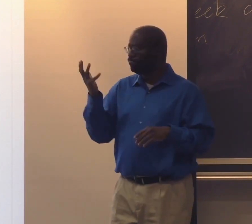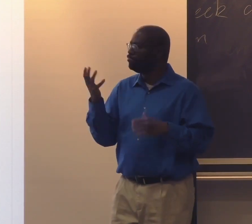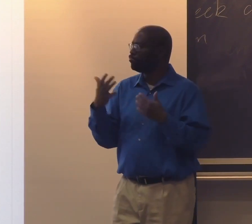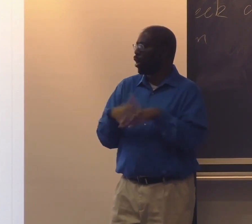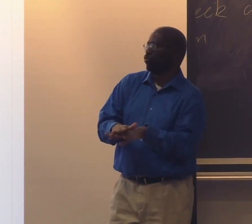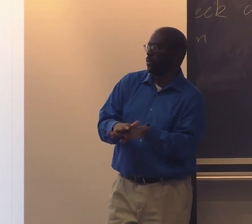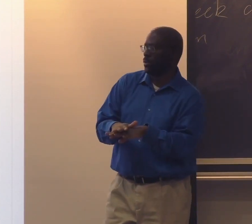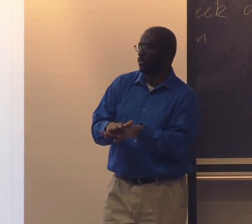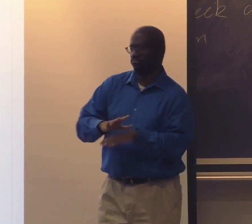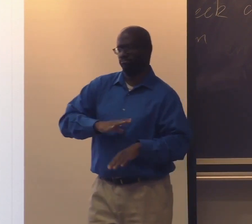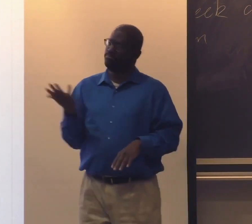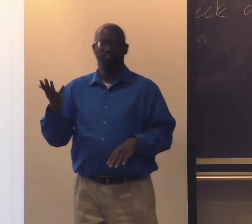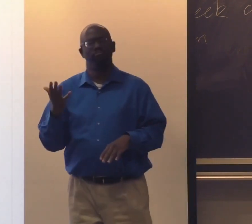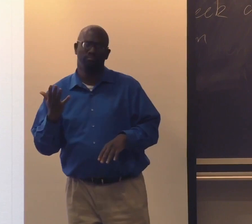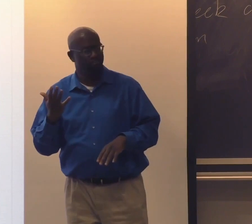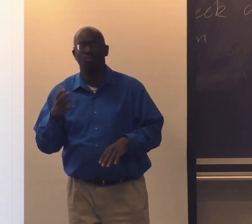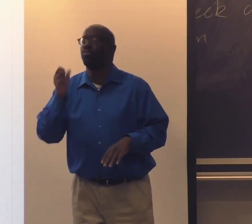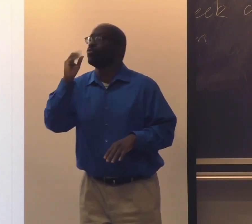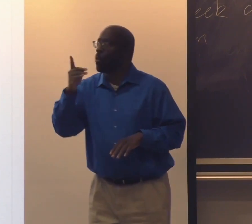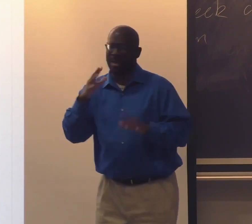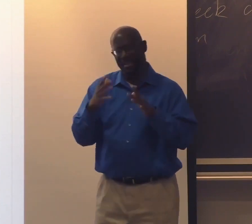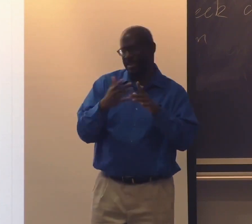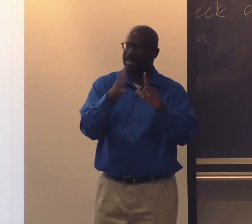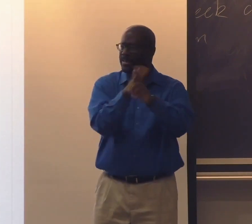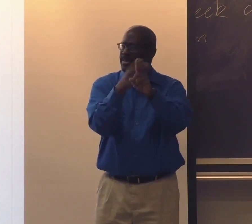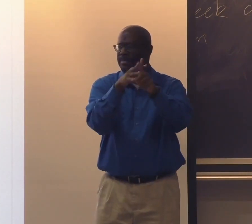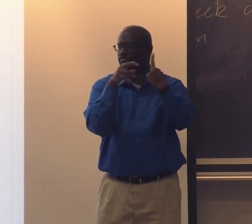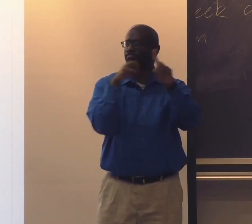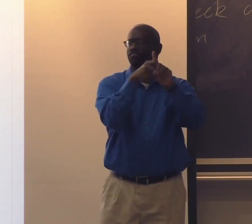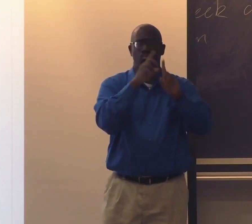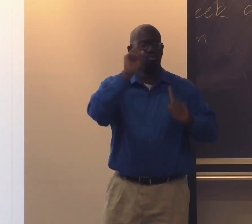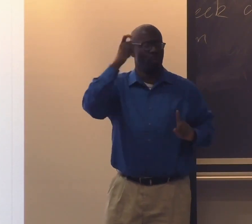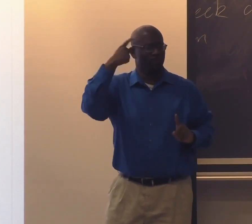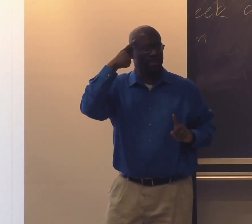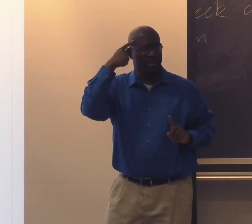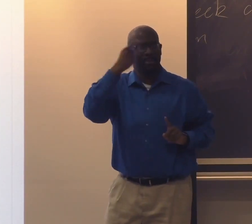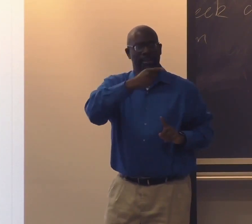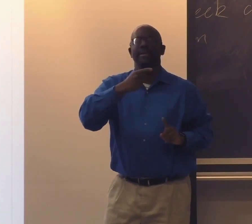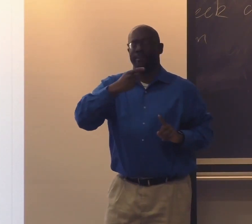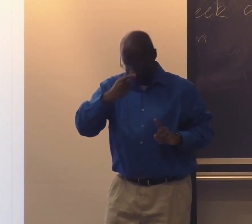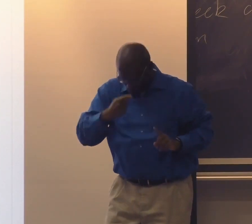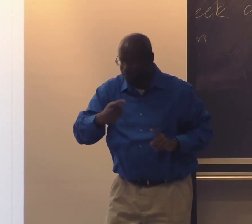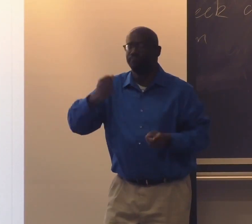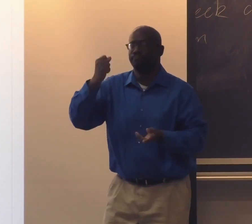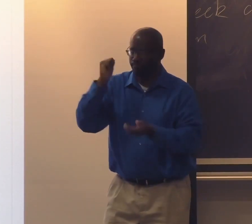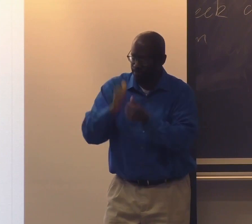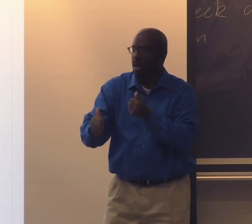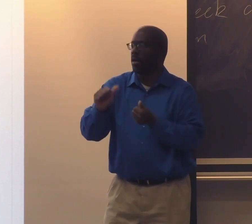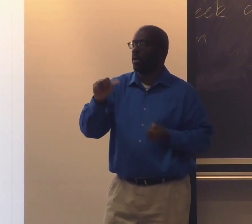that got very upset about that integration. And so they lobbied the government